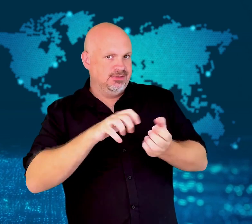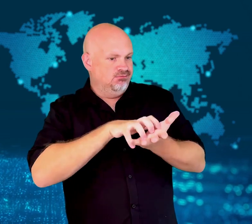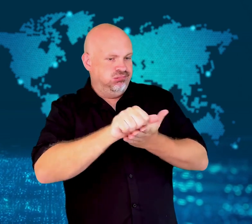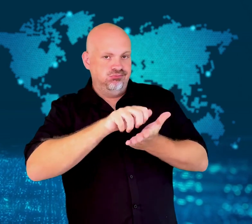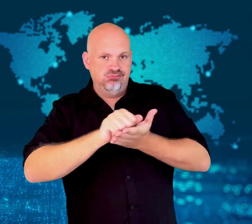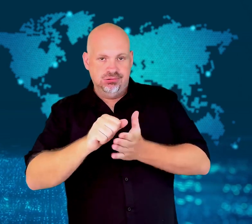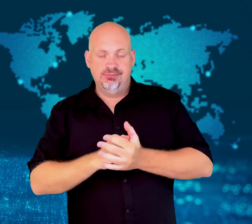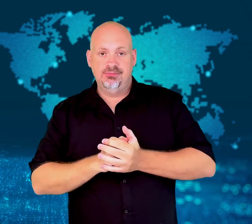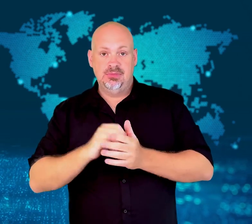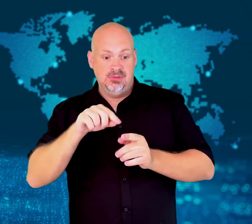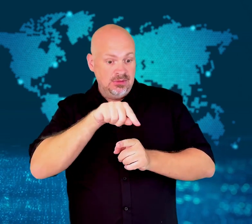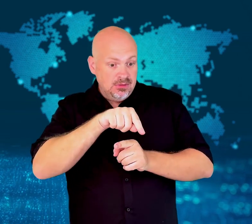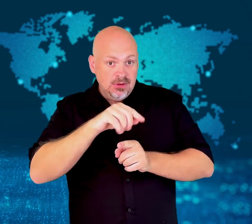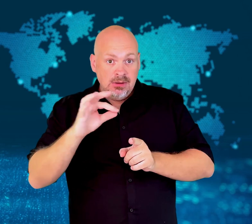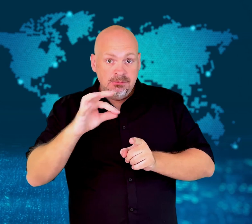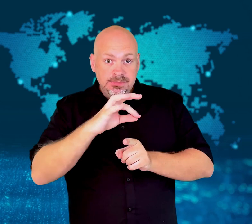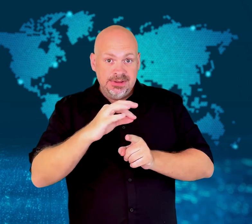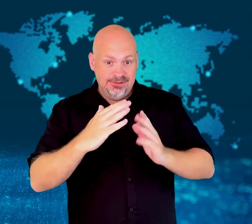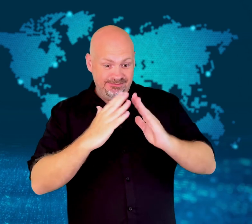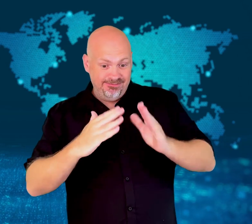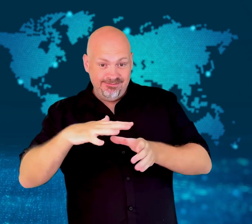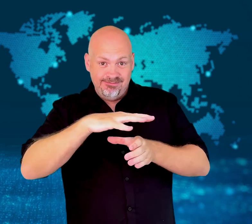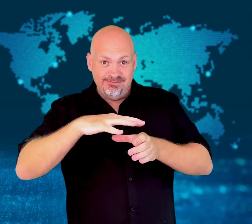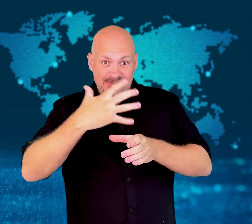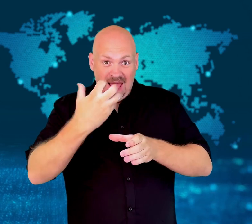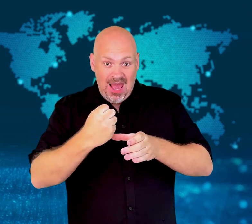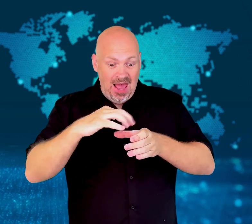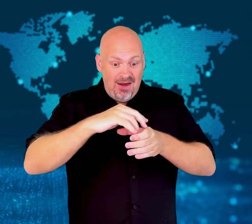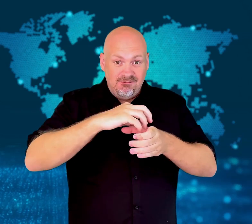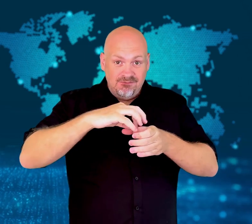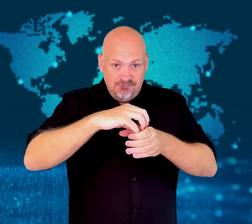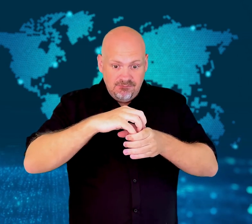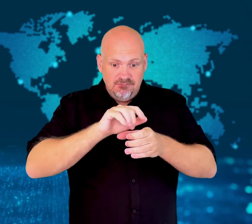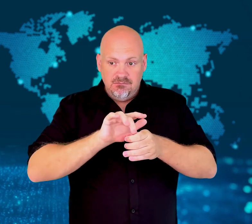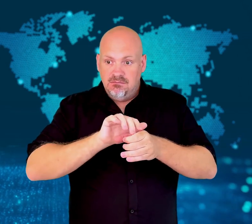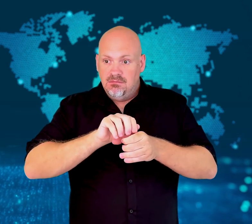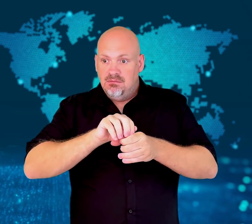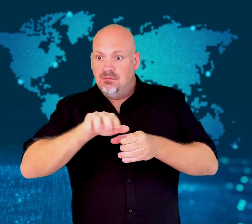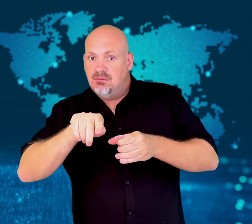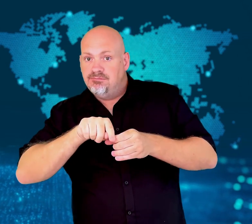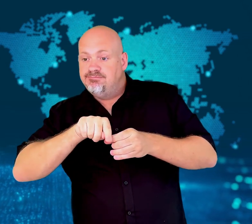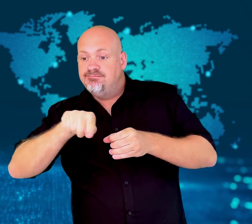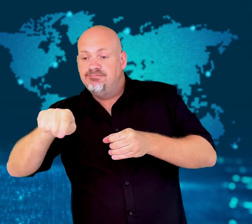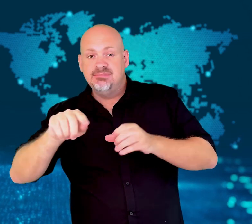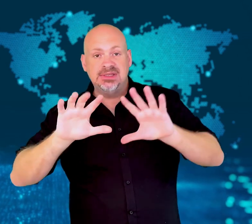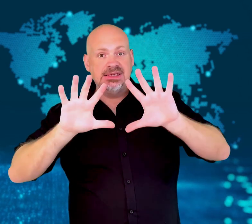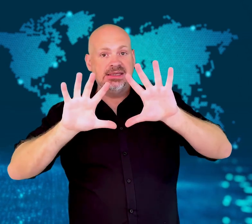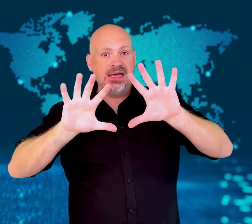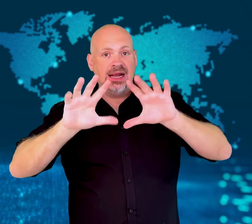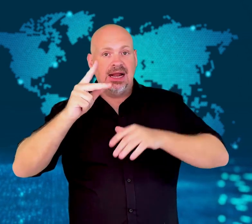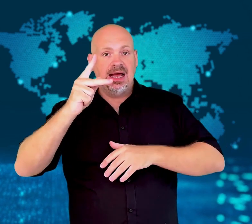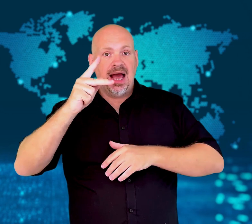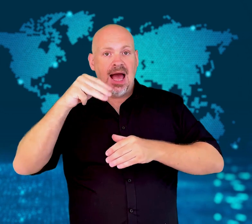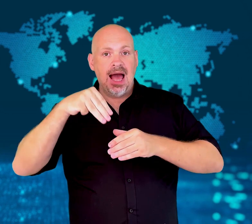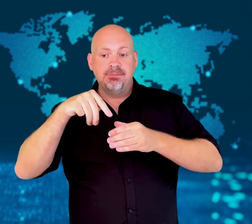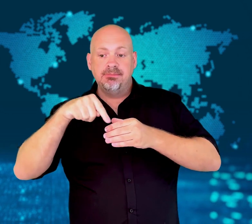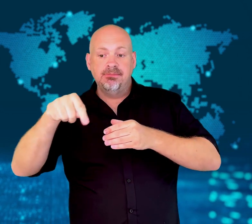Killing infected bees will help protect local honey industries,